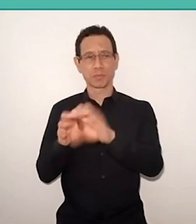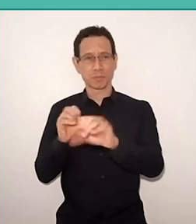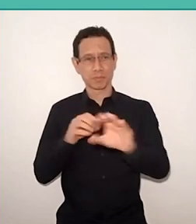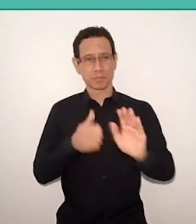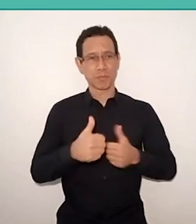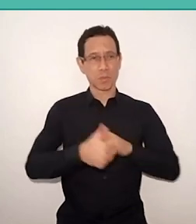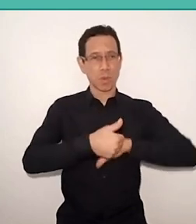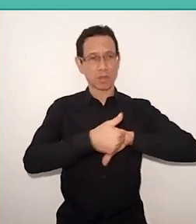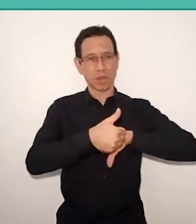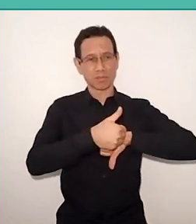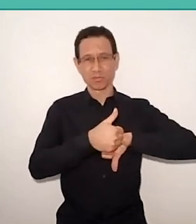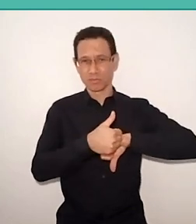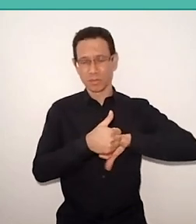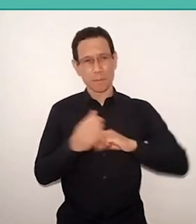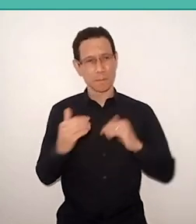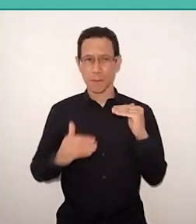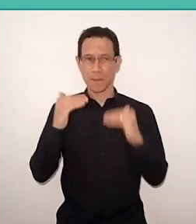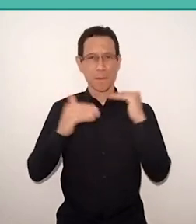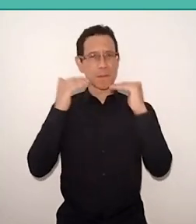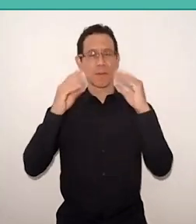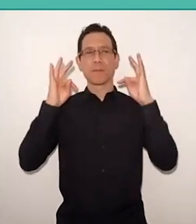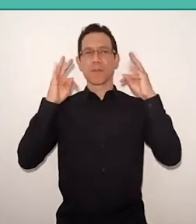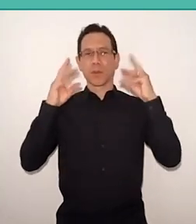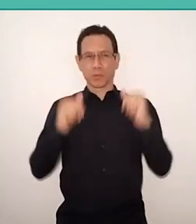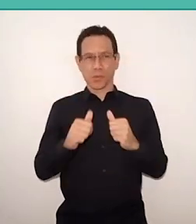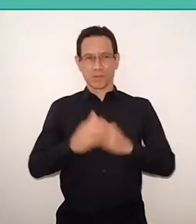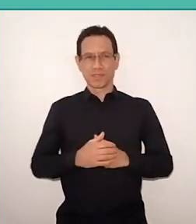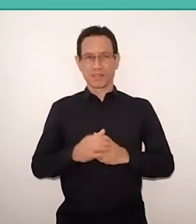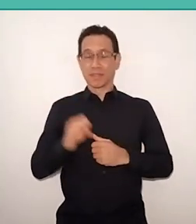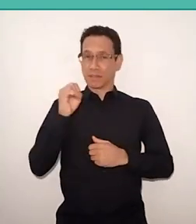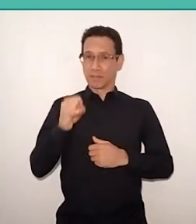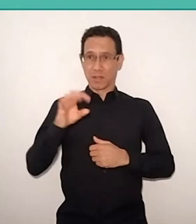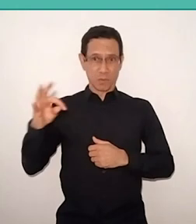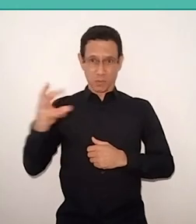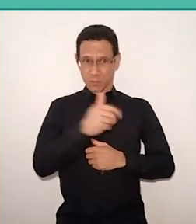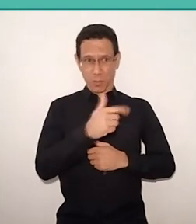and quality for everyone, because, without being all, we won't have quality. Therefore,